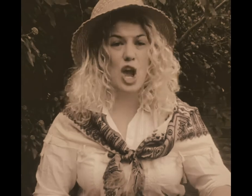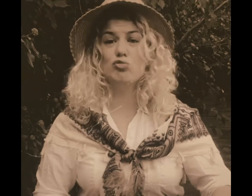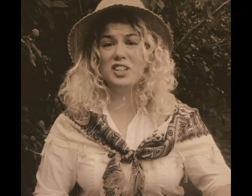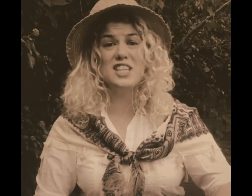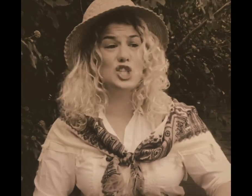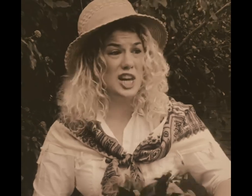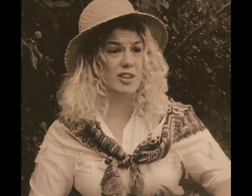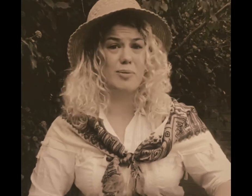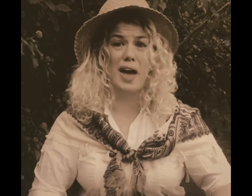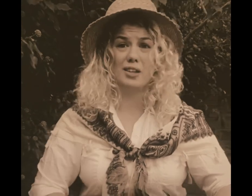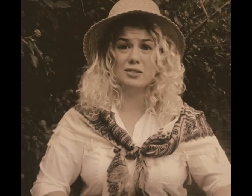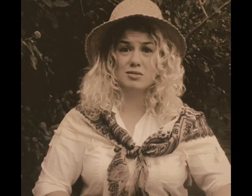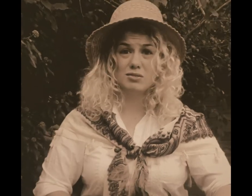ruddy cheek of the man!